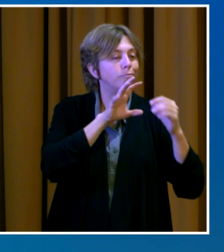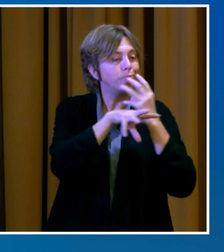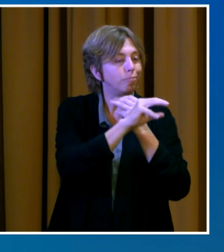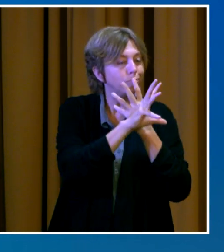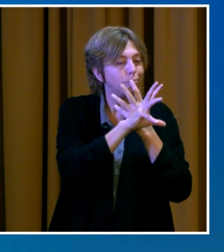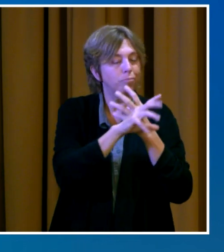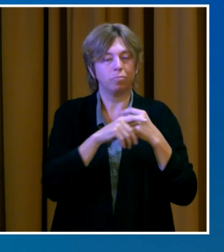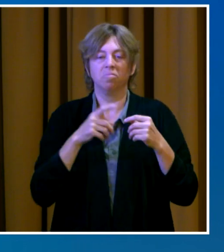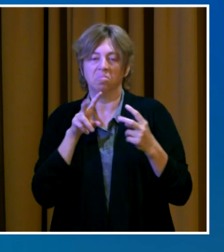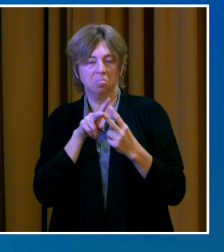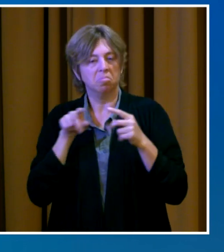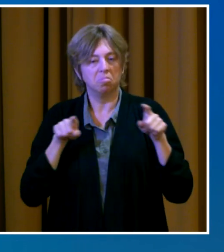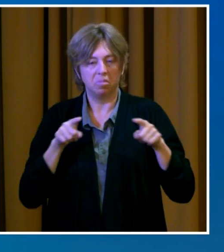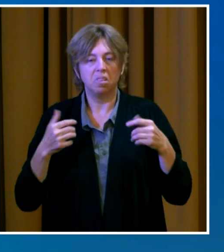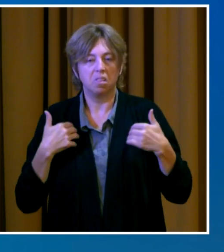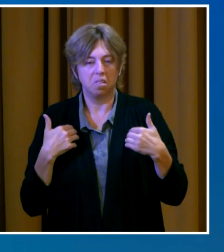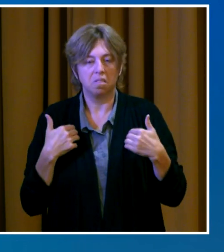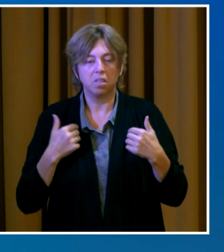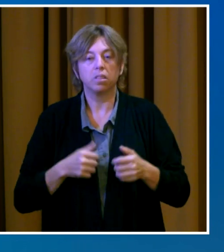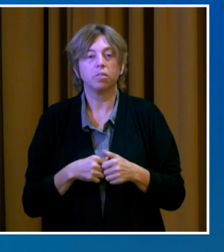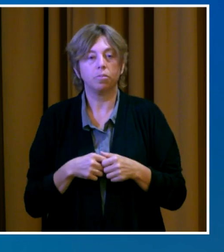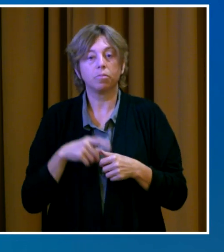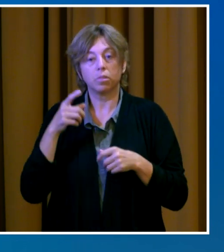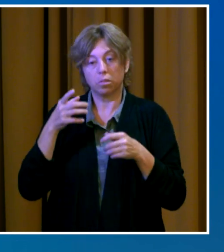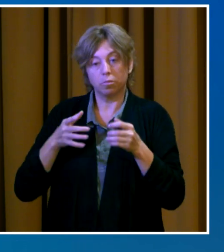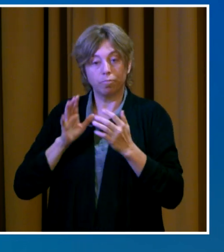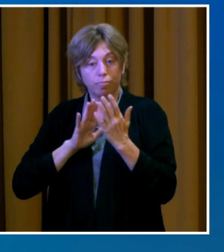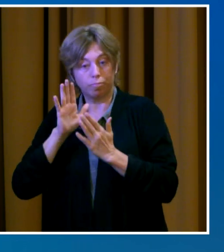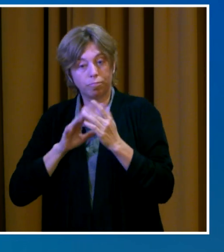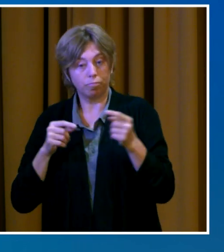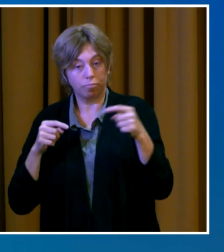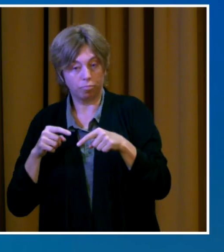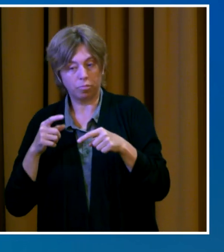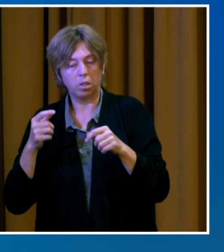distancing measures in place for those who wish to attend in person.